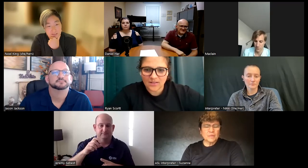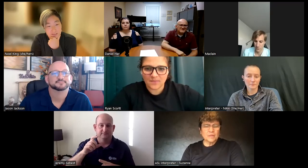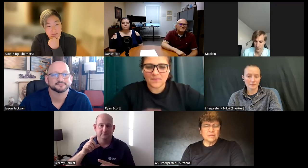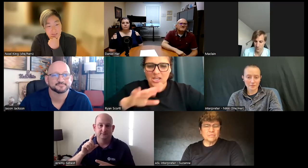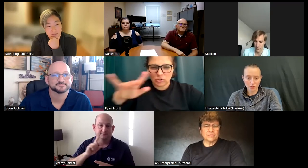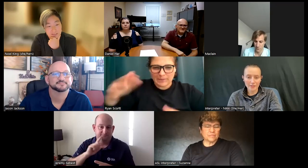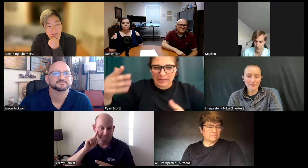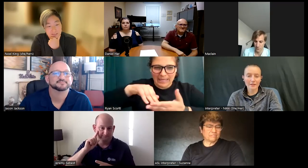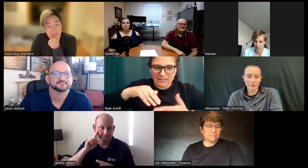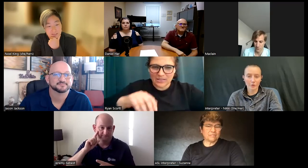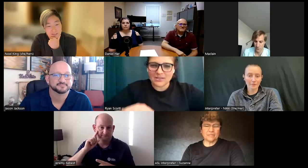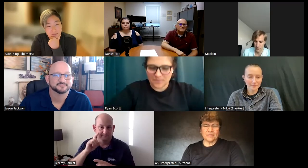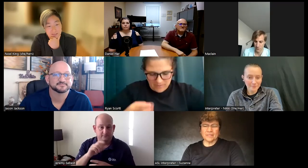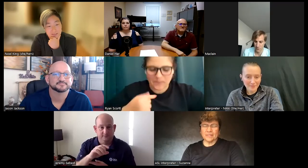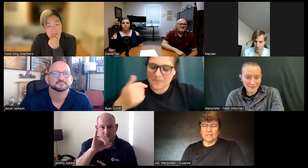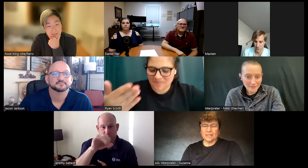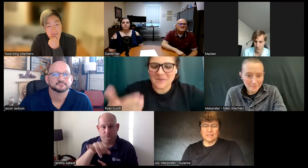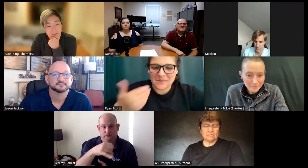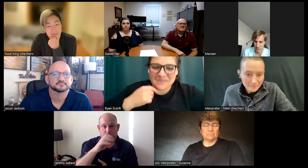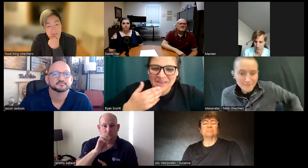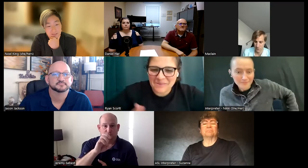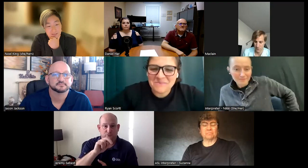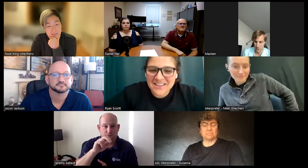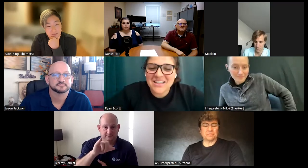Jenny lay Flory